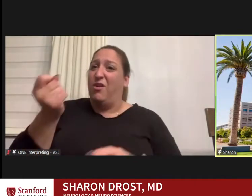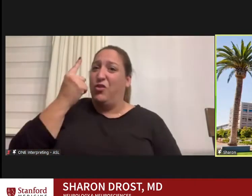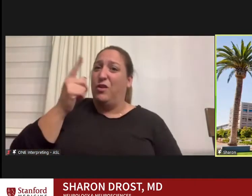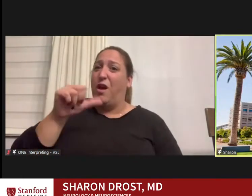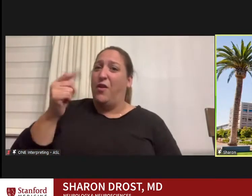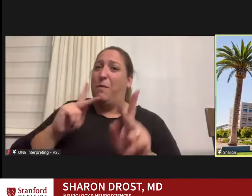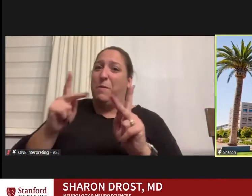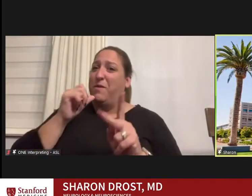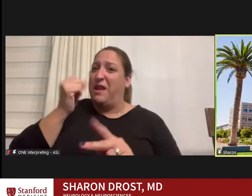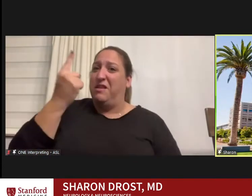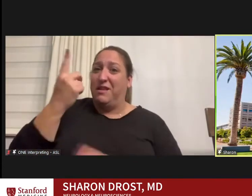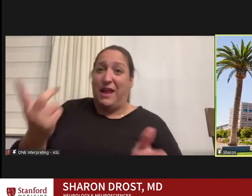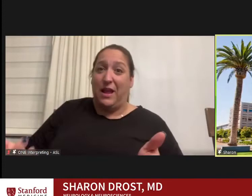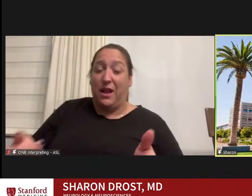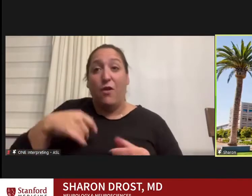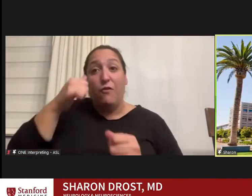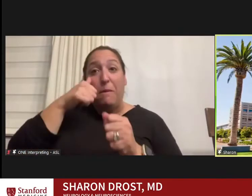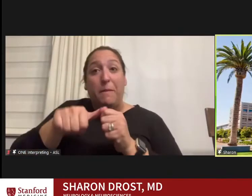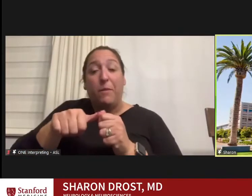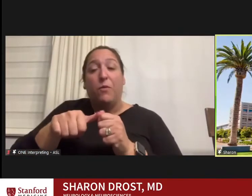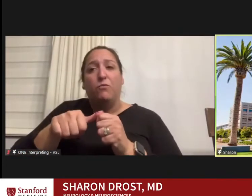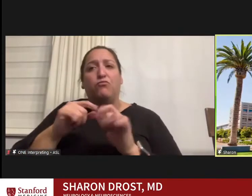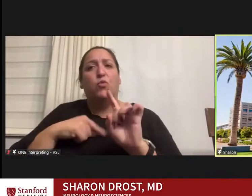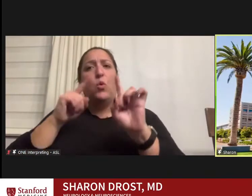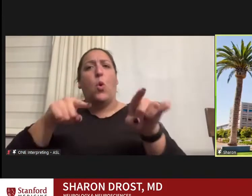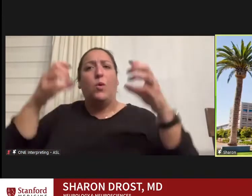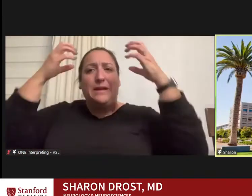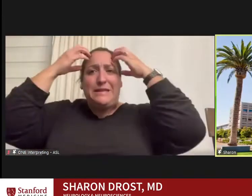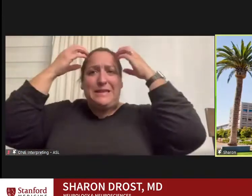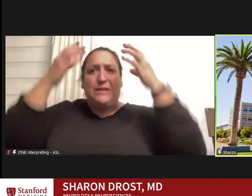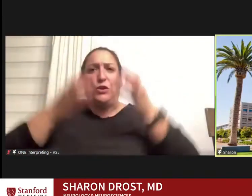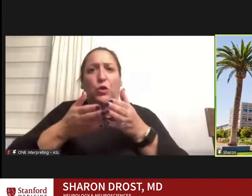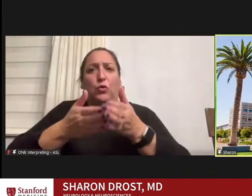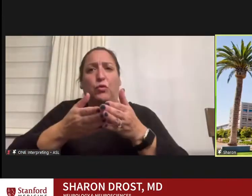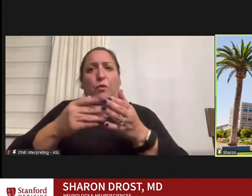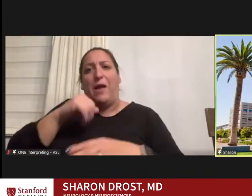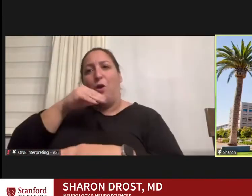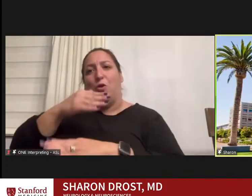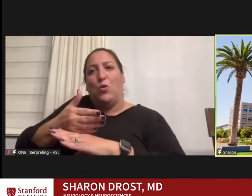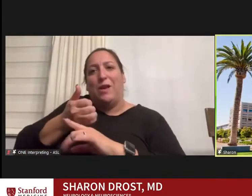I remember going on a Disney cruise when my daughter was just a few years old